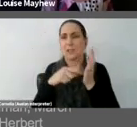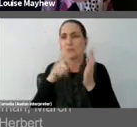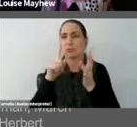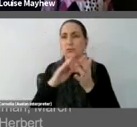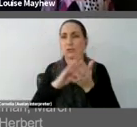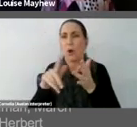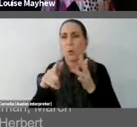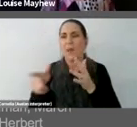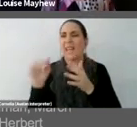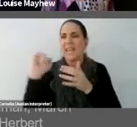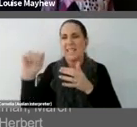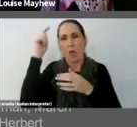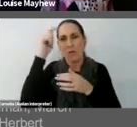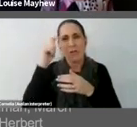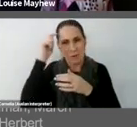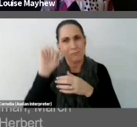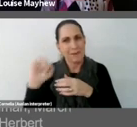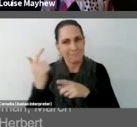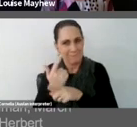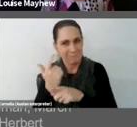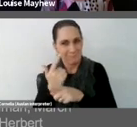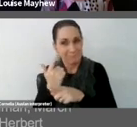So what I'm trying to angling at here is that